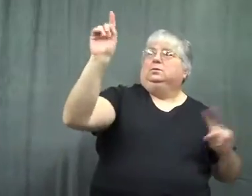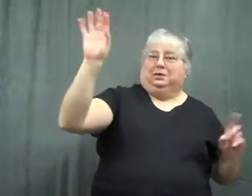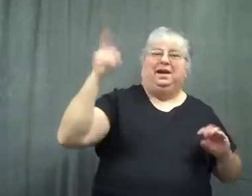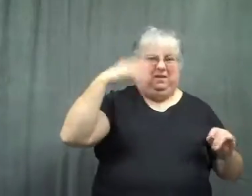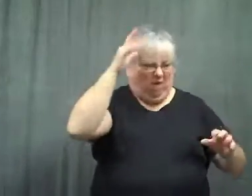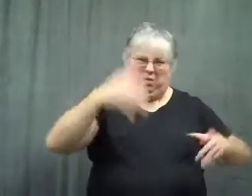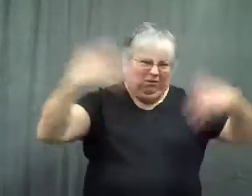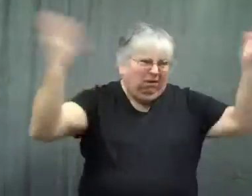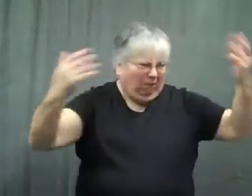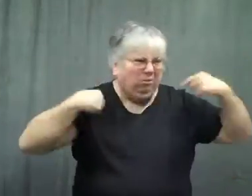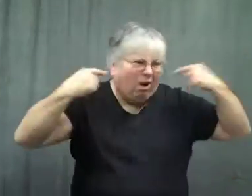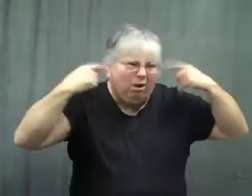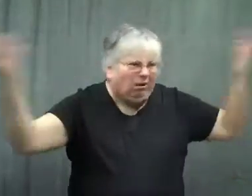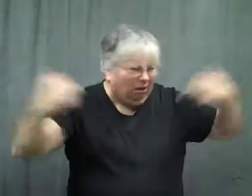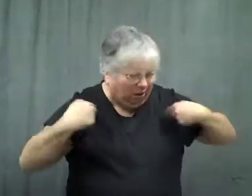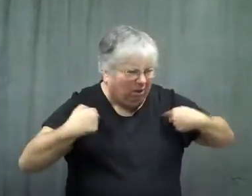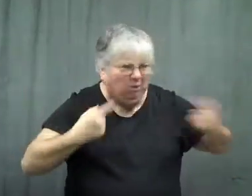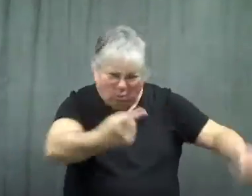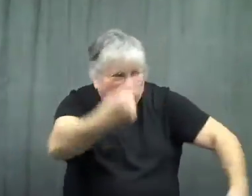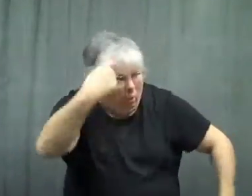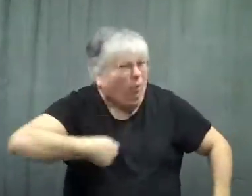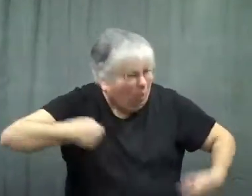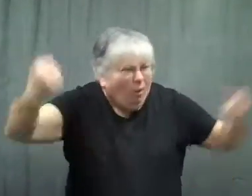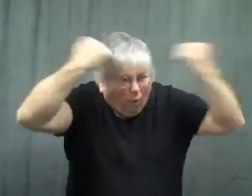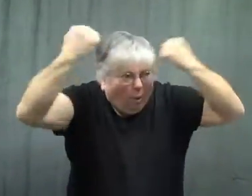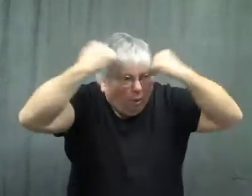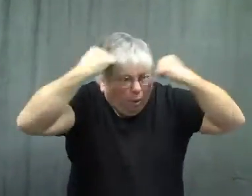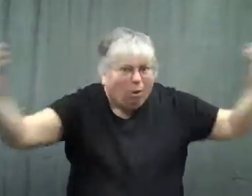My father is angrily gesturing that he can drive and he's no dummy.